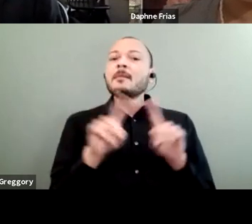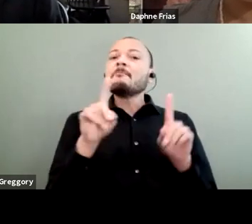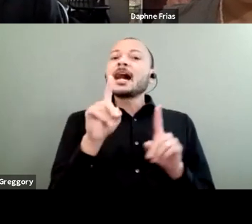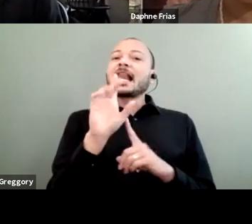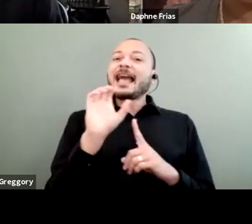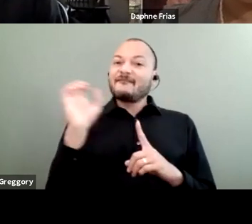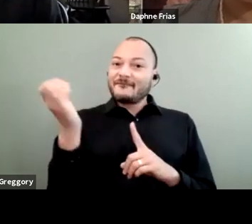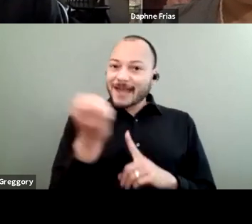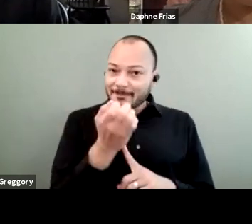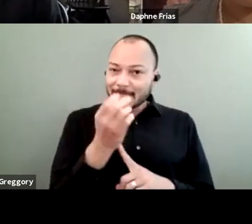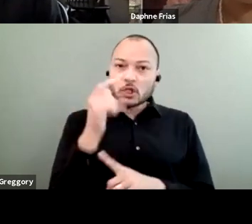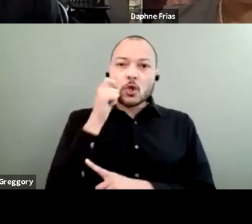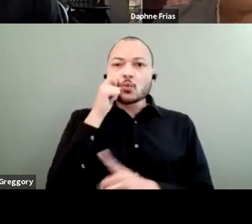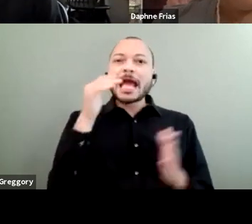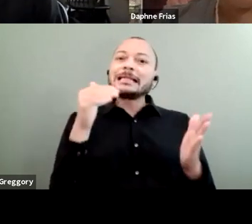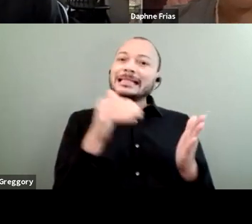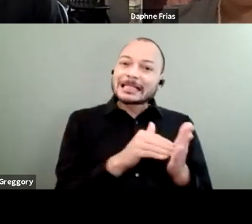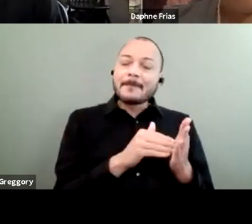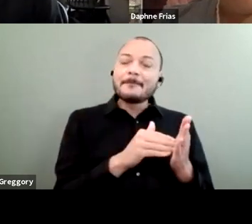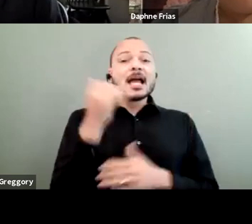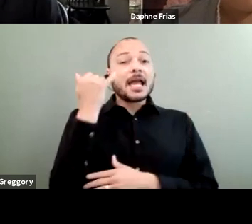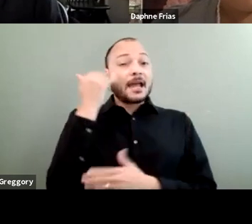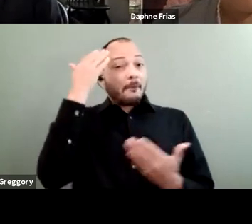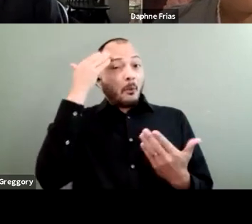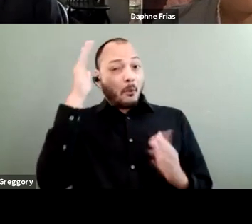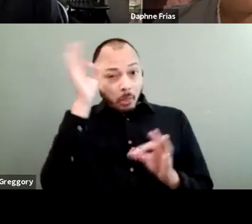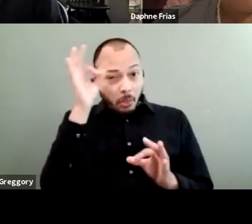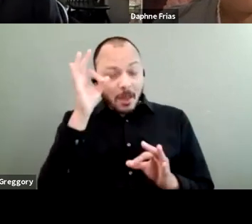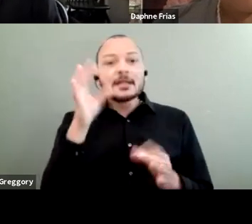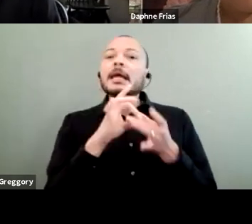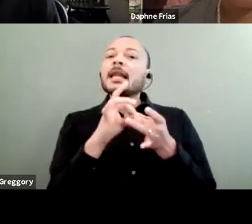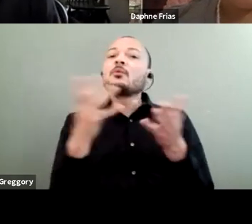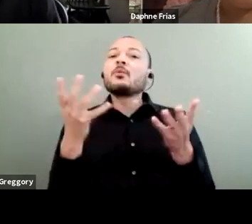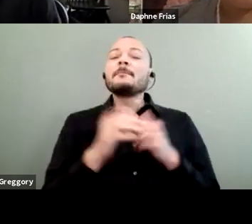which, if you're not familiar, has to do with the ways in which